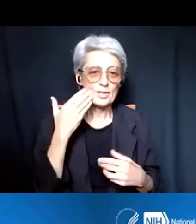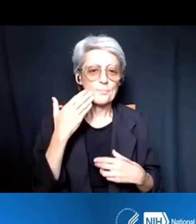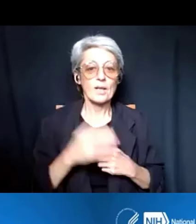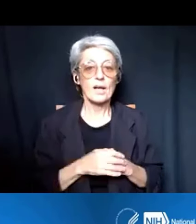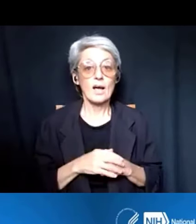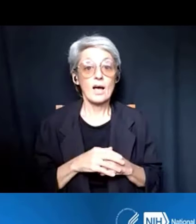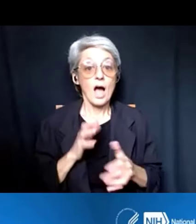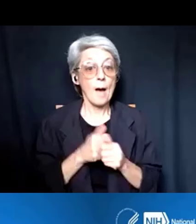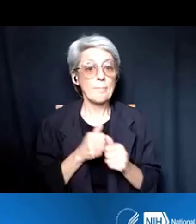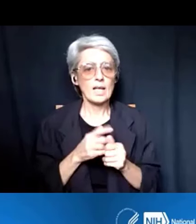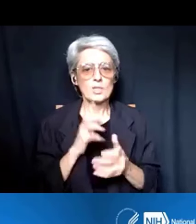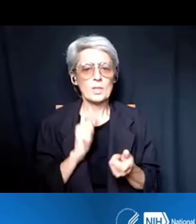how the budgets are prepared.